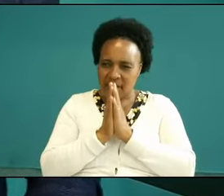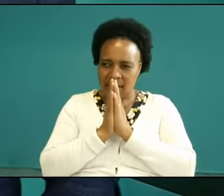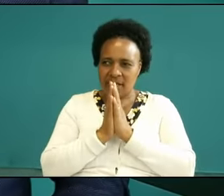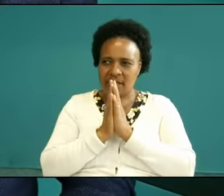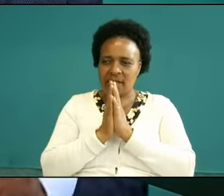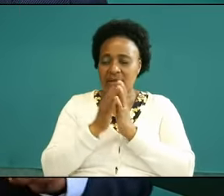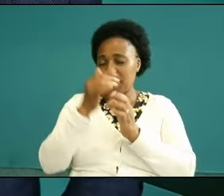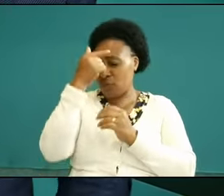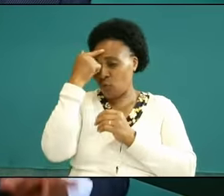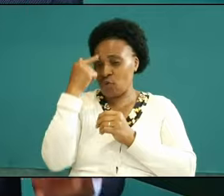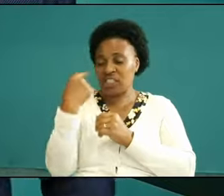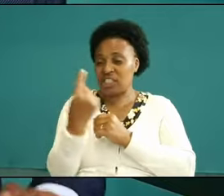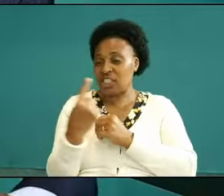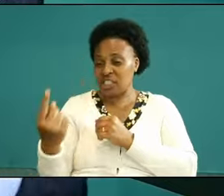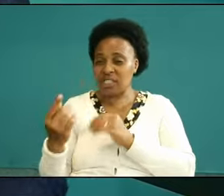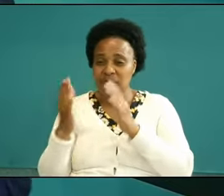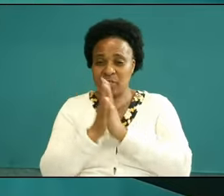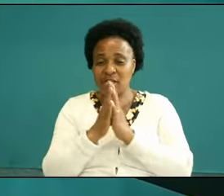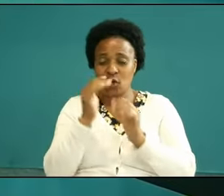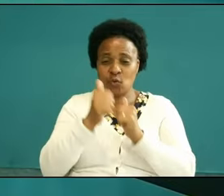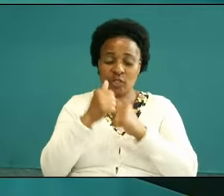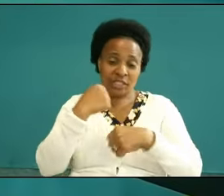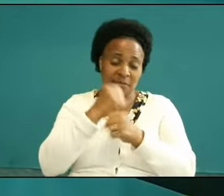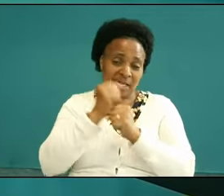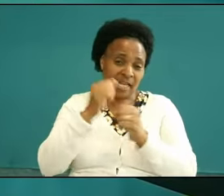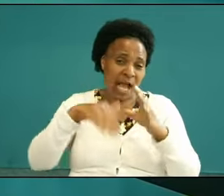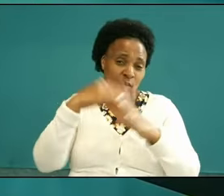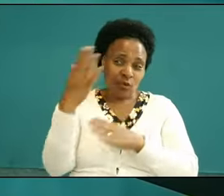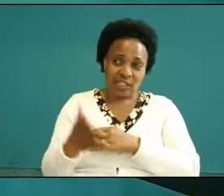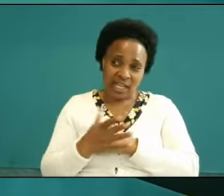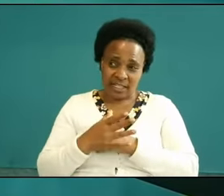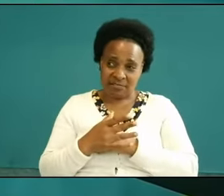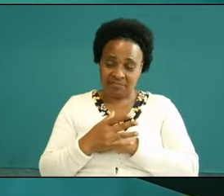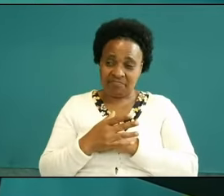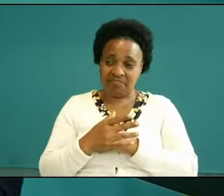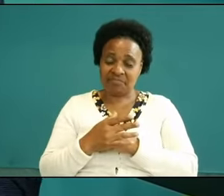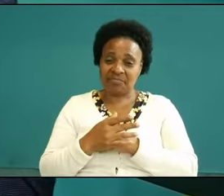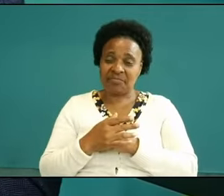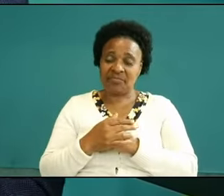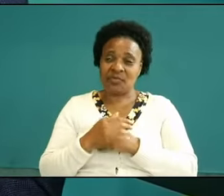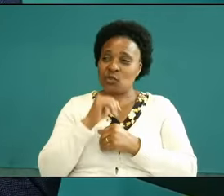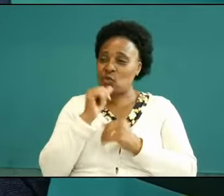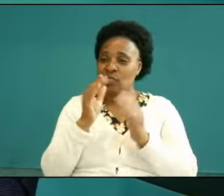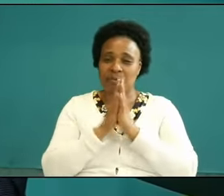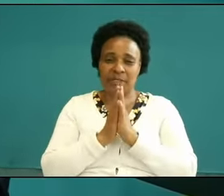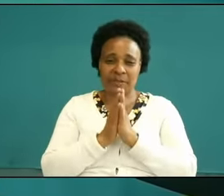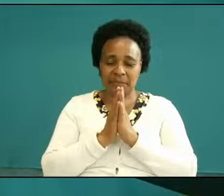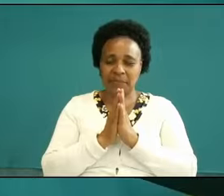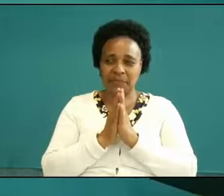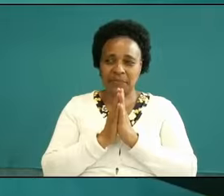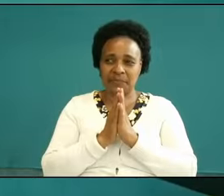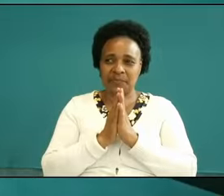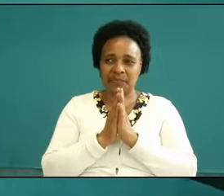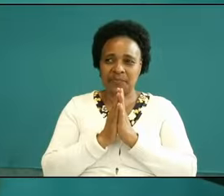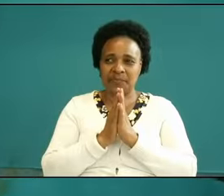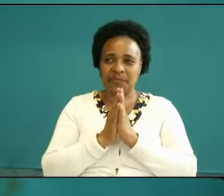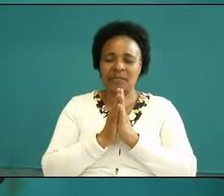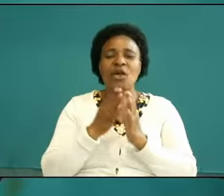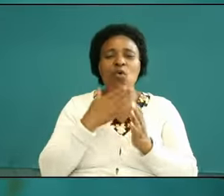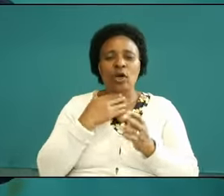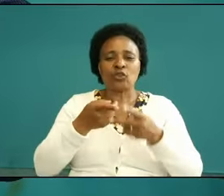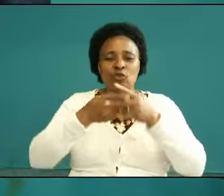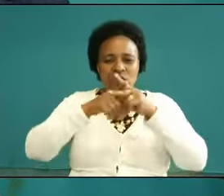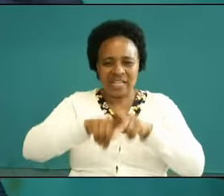prayer that is mind outside of the spirit is a dry prayer I want to start a you may not know